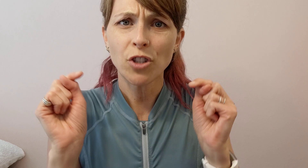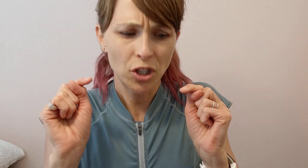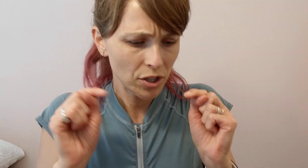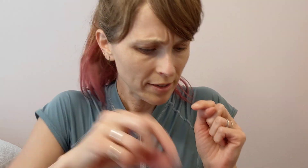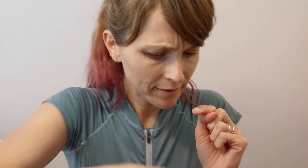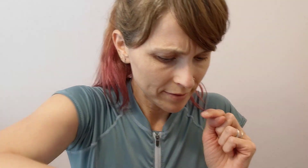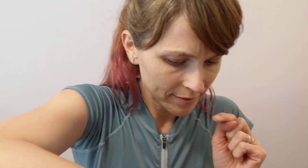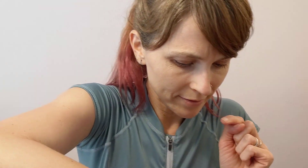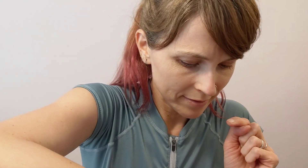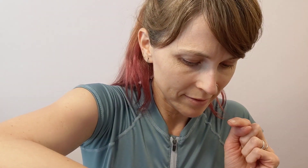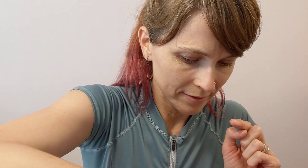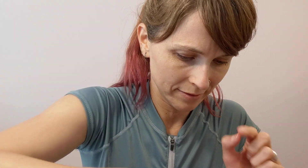Ouch!